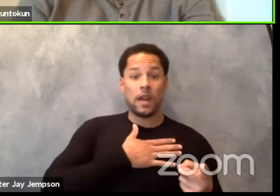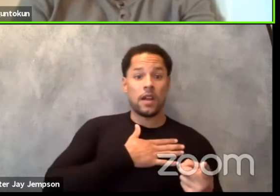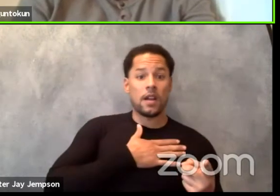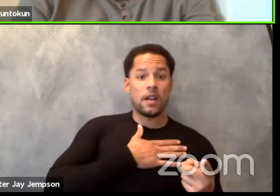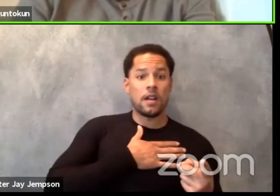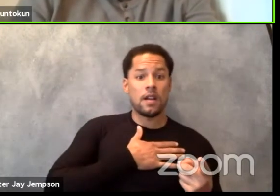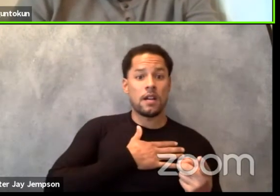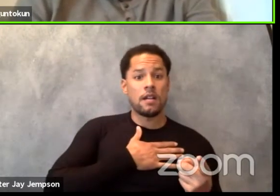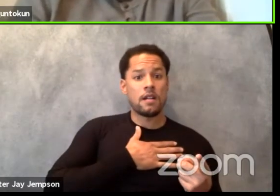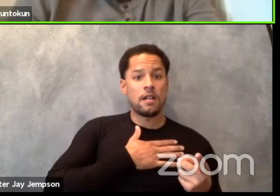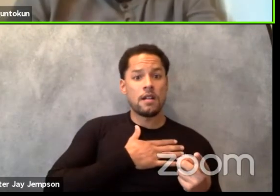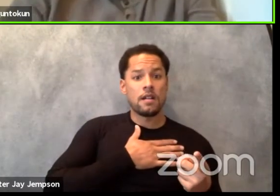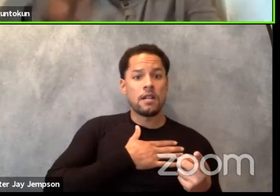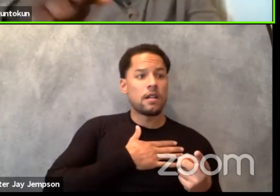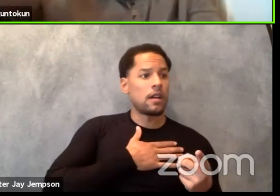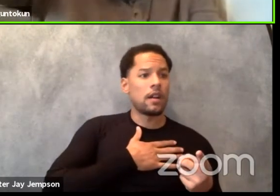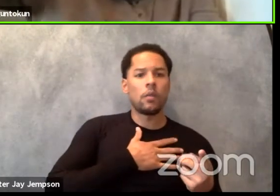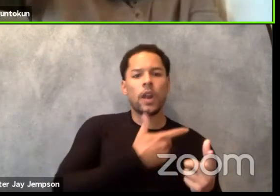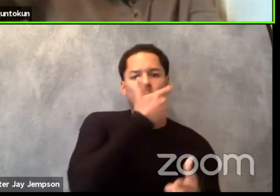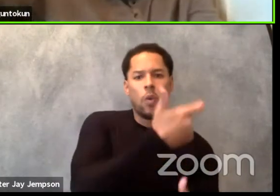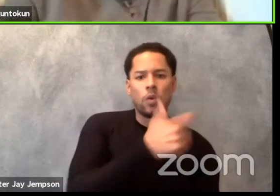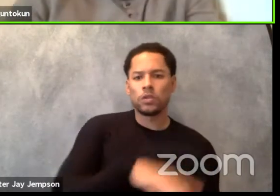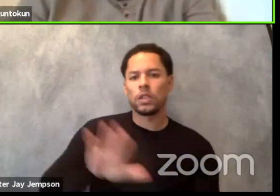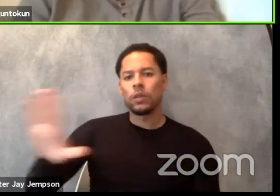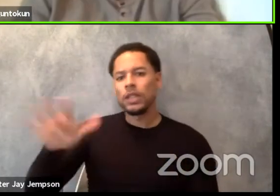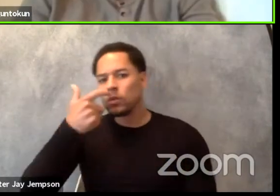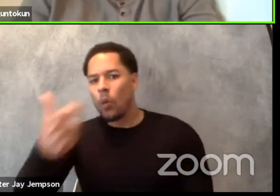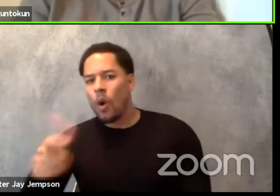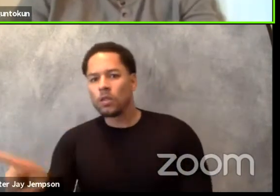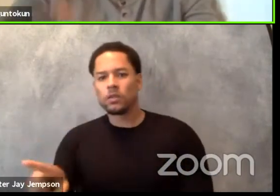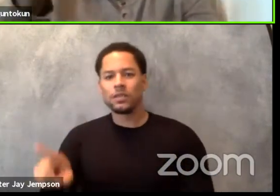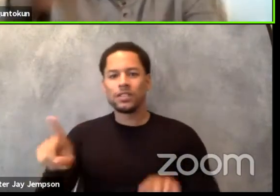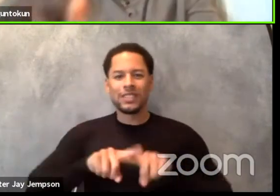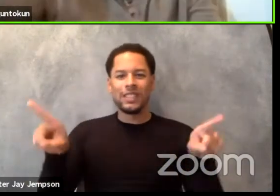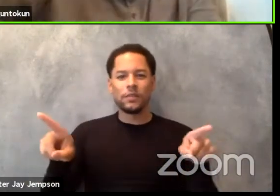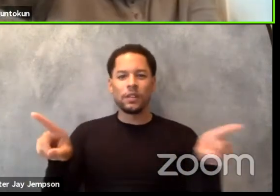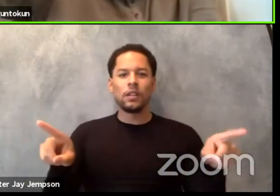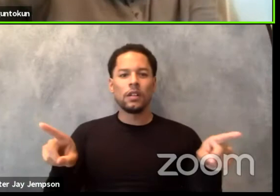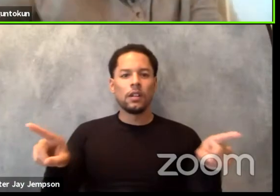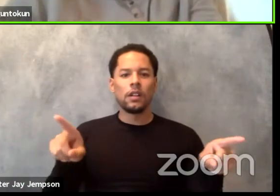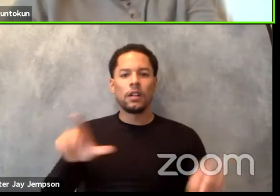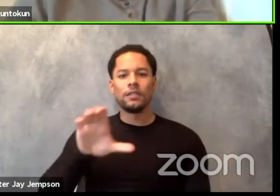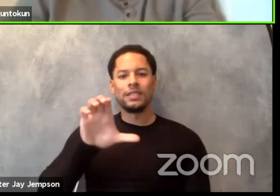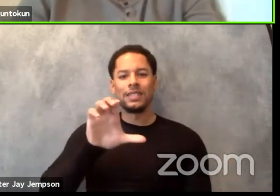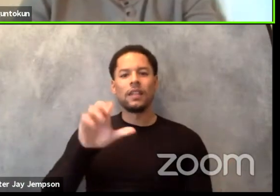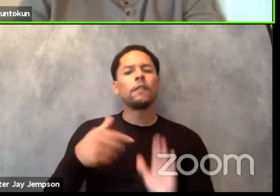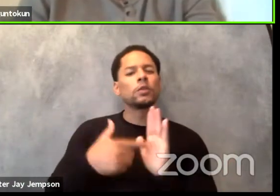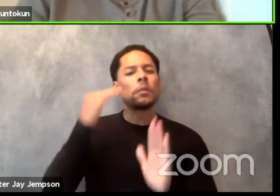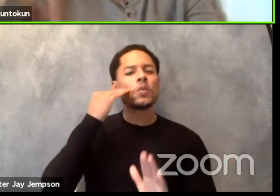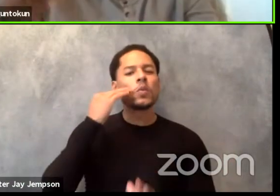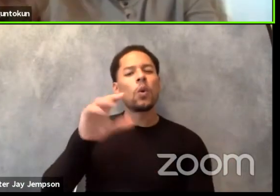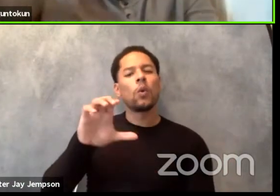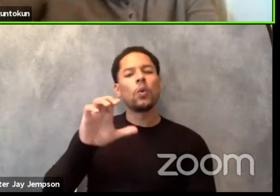We are talking about colonization that is colonization, what CNN tells us is colonization.